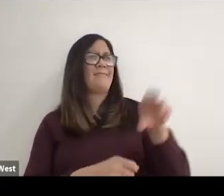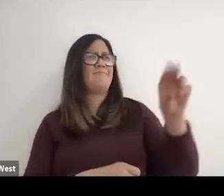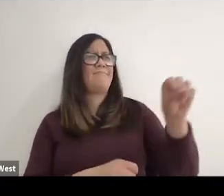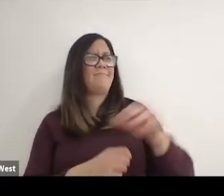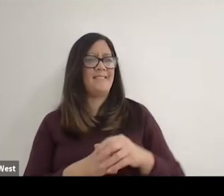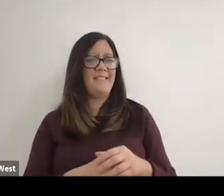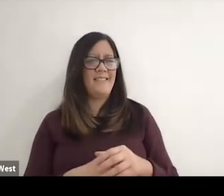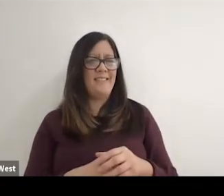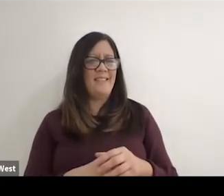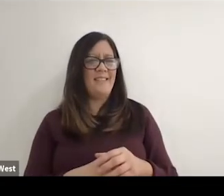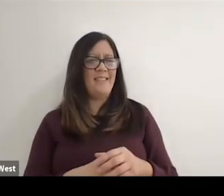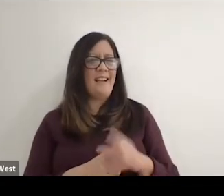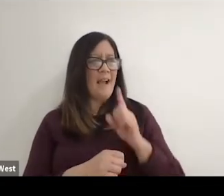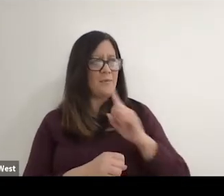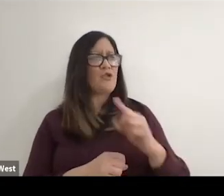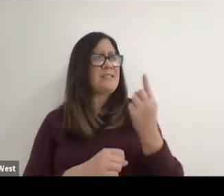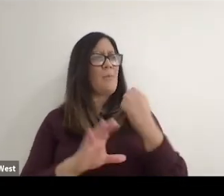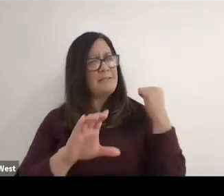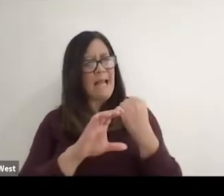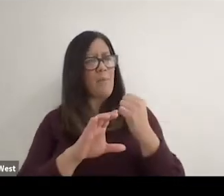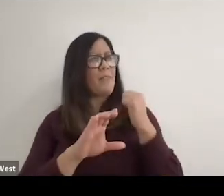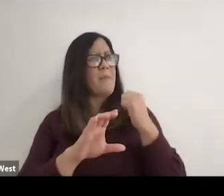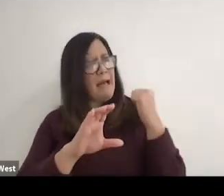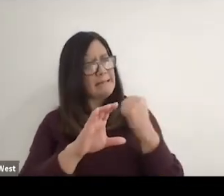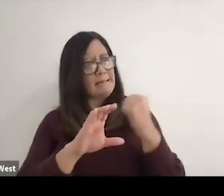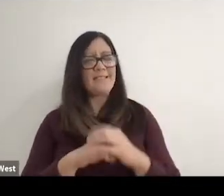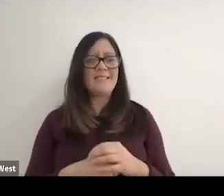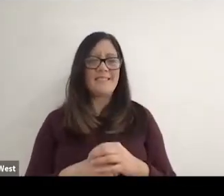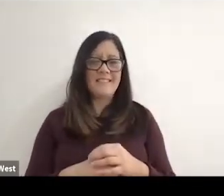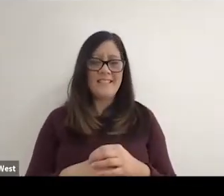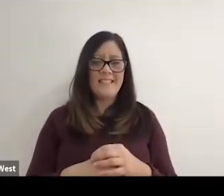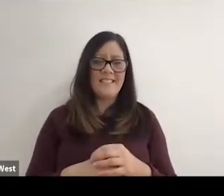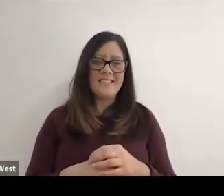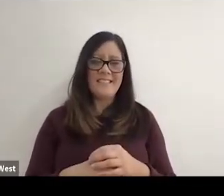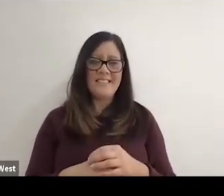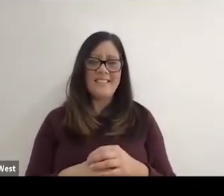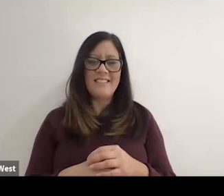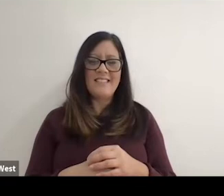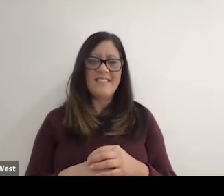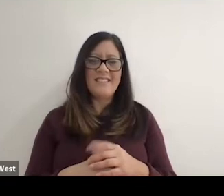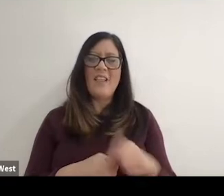Because I'm sure you would have been stabbed in the back and so those can be situations.